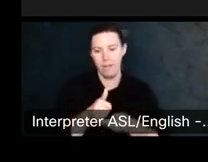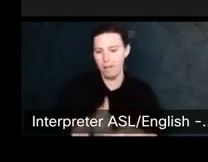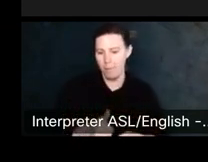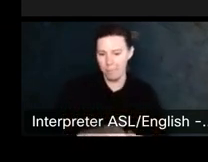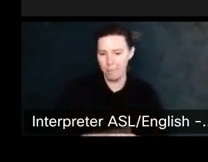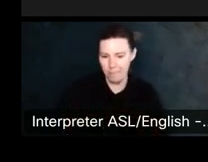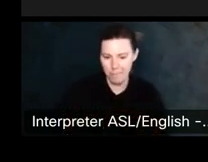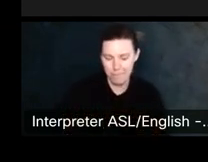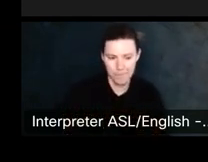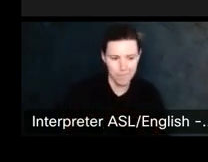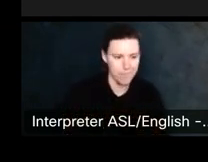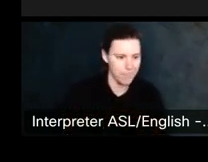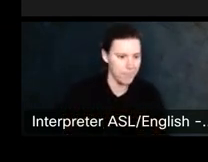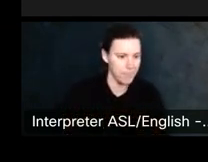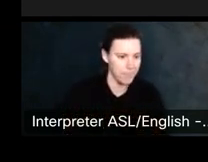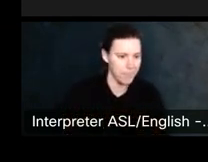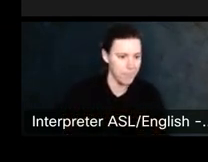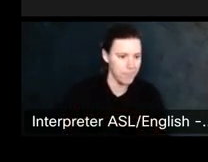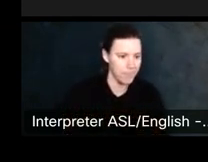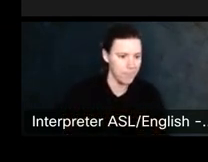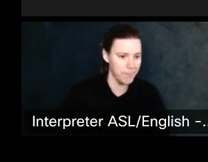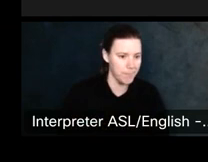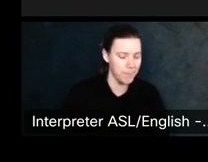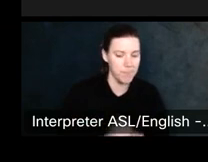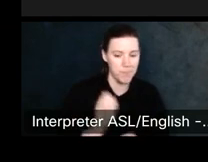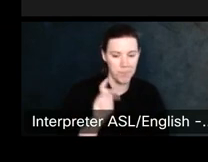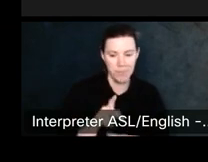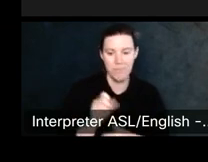All right, so I mentioned, I would go into copyright infringement a little bit more.